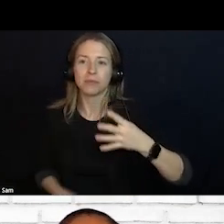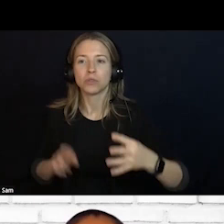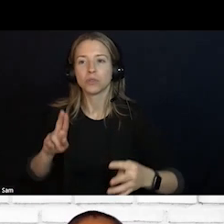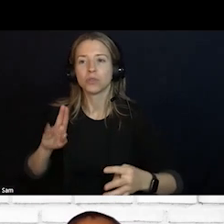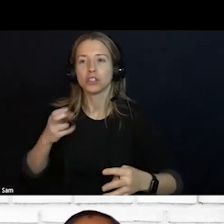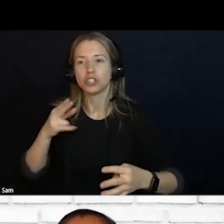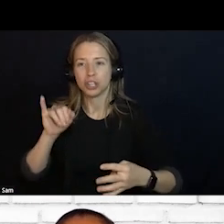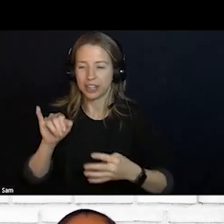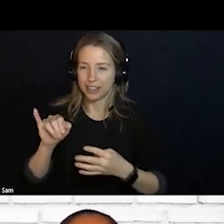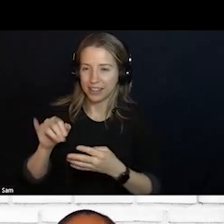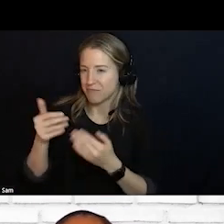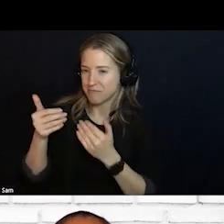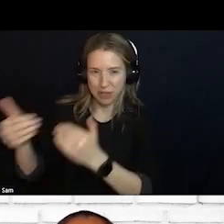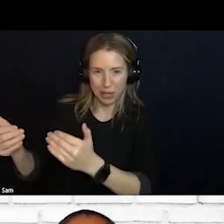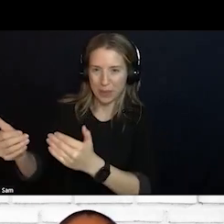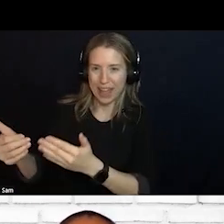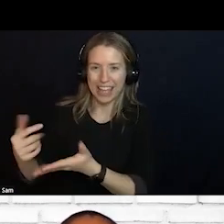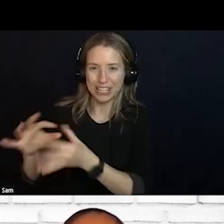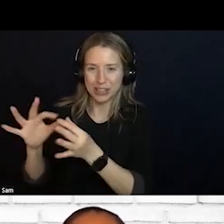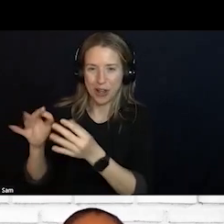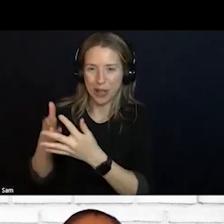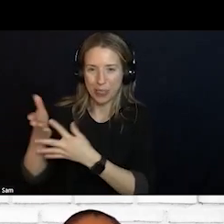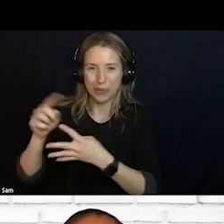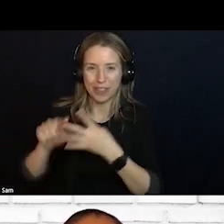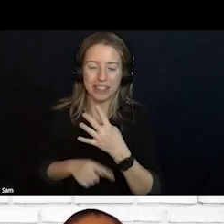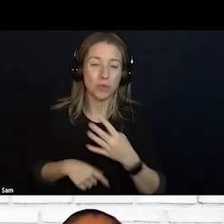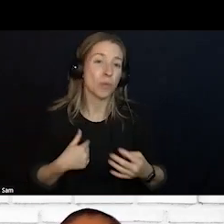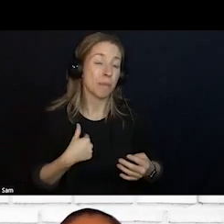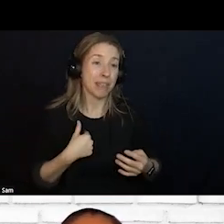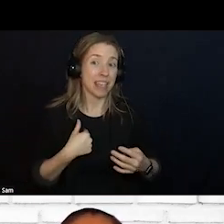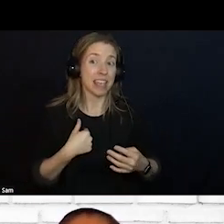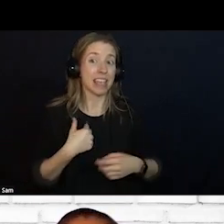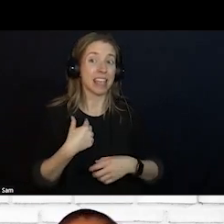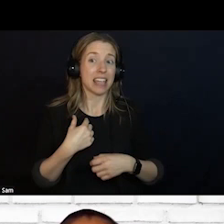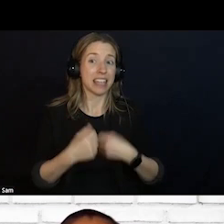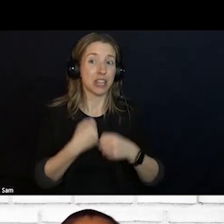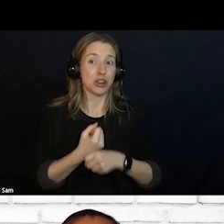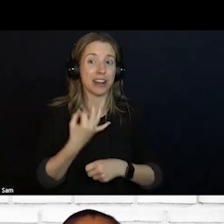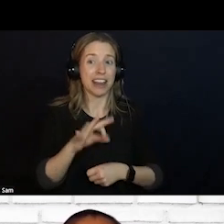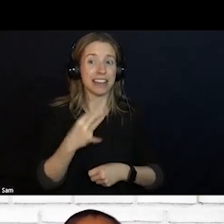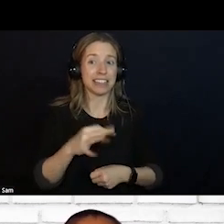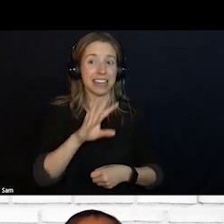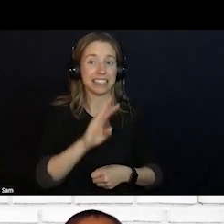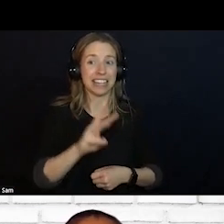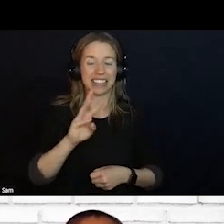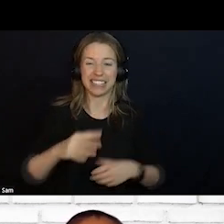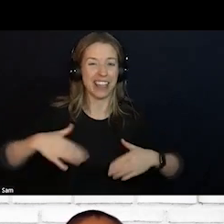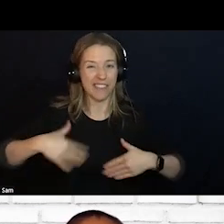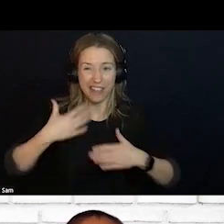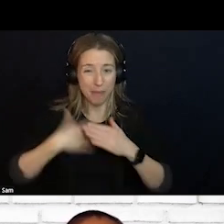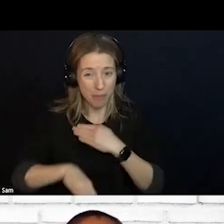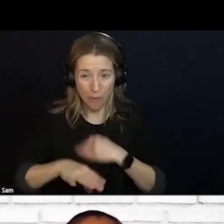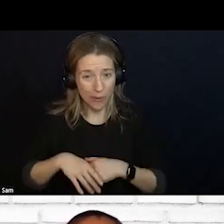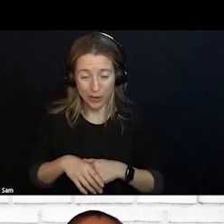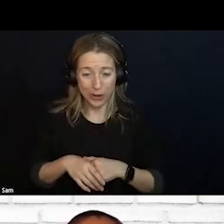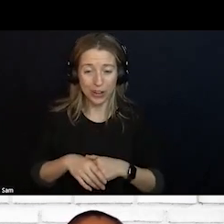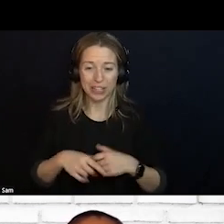: I WAS NOT BORN IN 1966. I AM GOING TO RELY ON GUESS WORK.